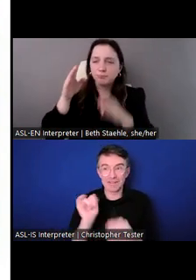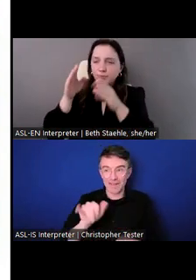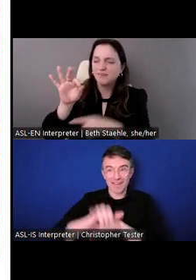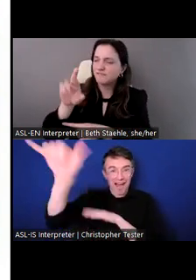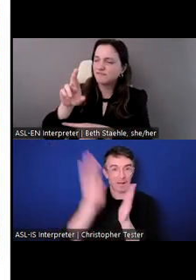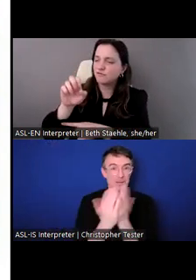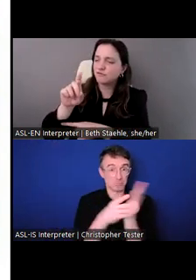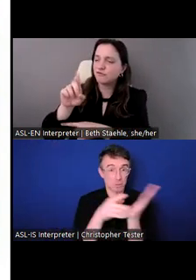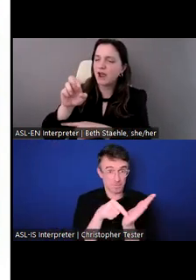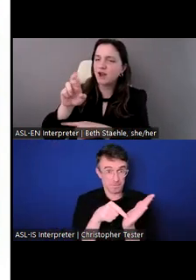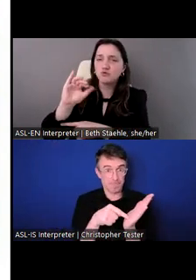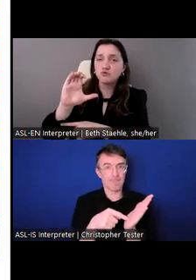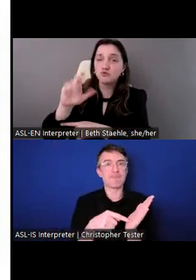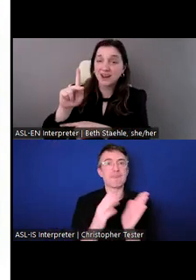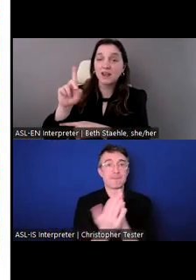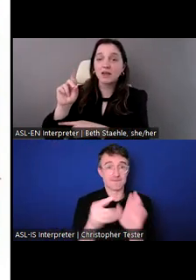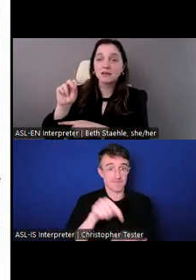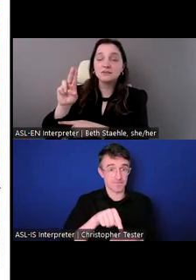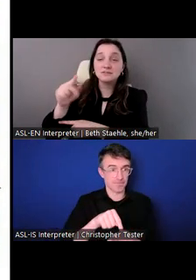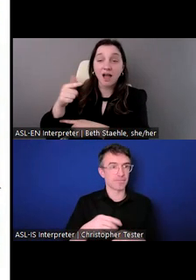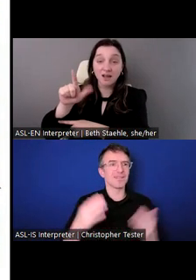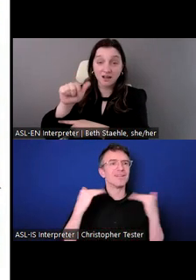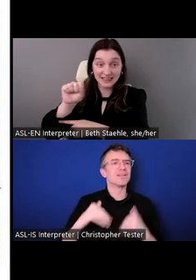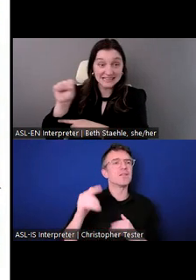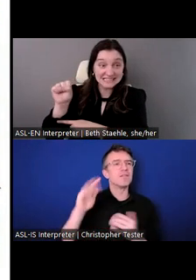We have a lot of work to do in that capacity.